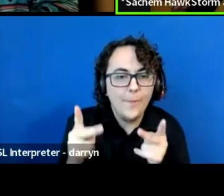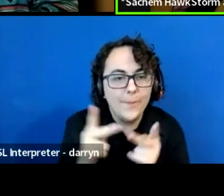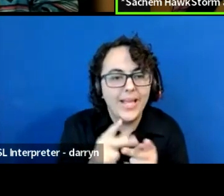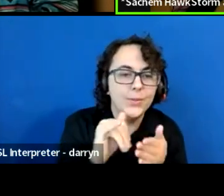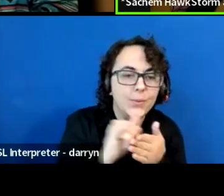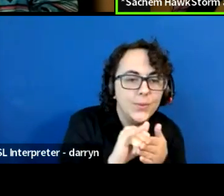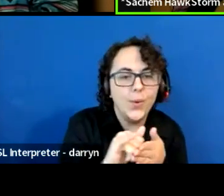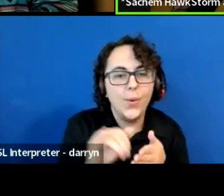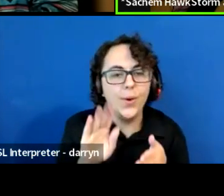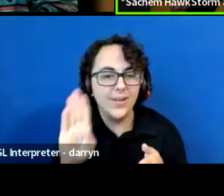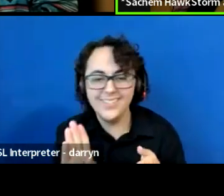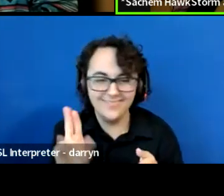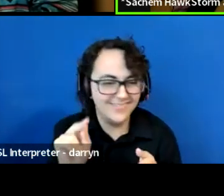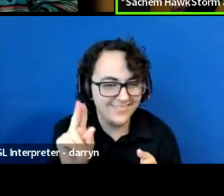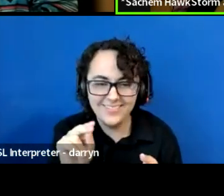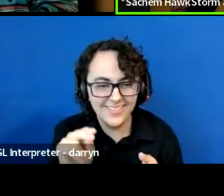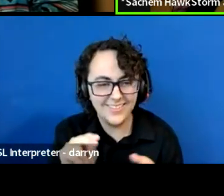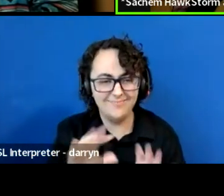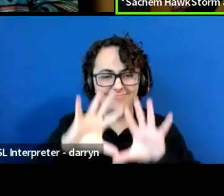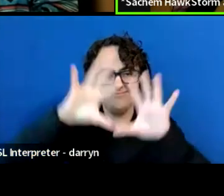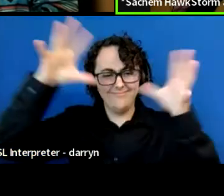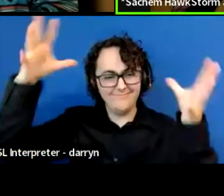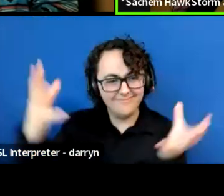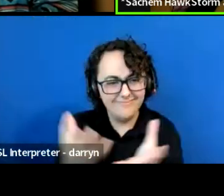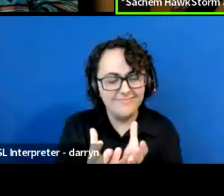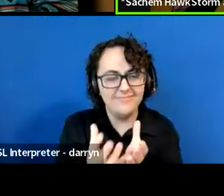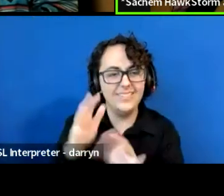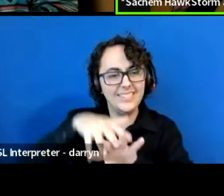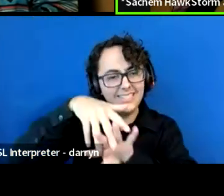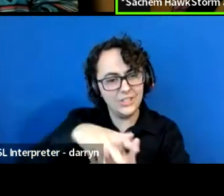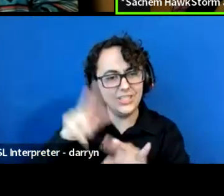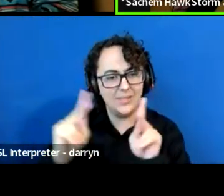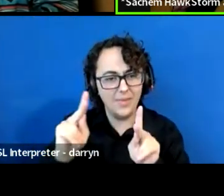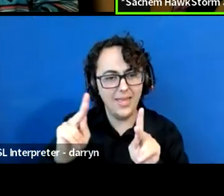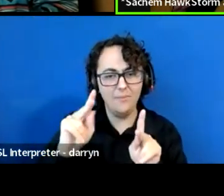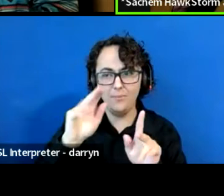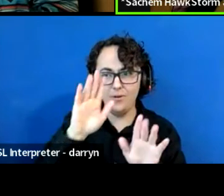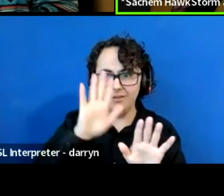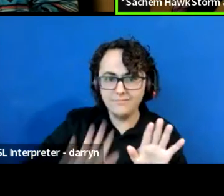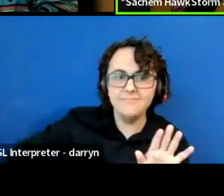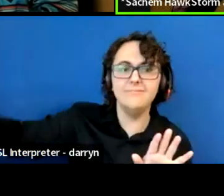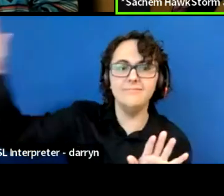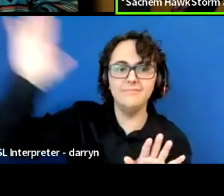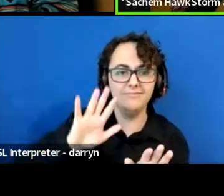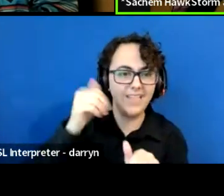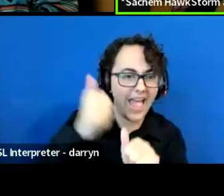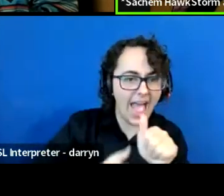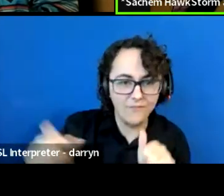There was Indigenous Peoples on every continent. There's a great forget-ness of...